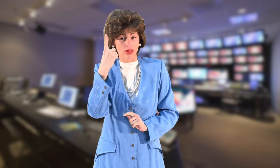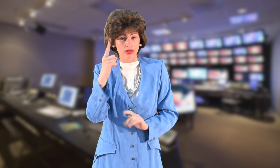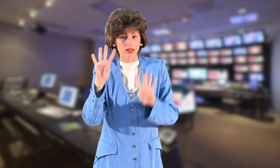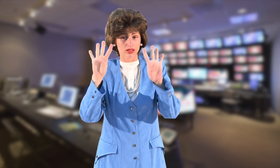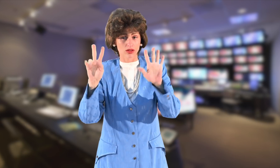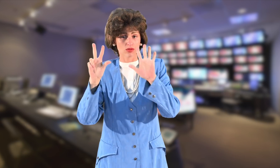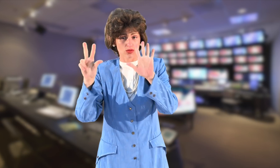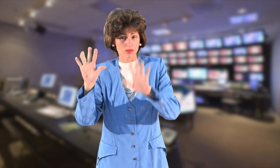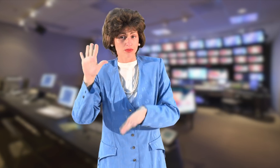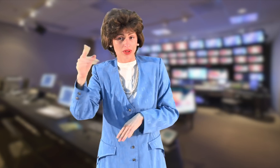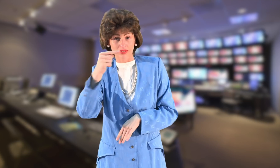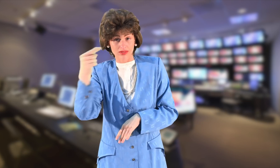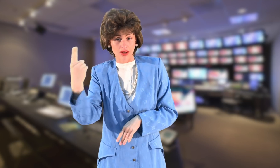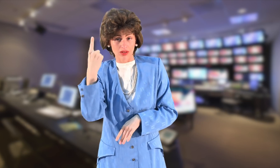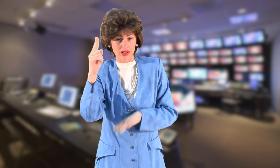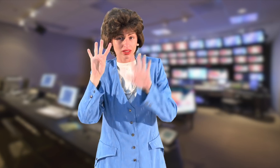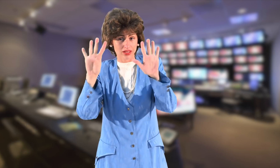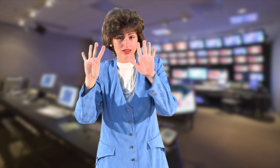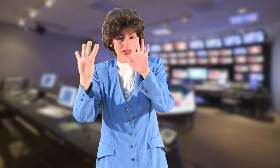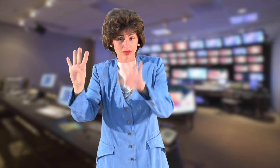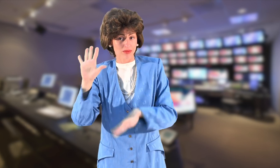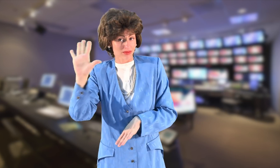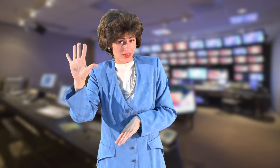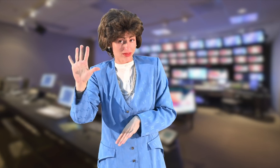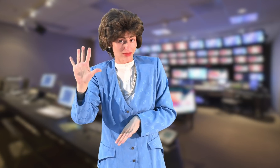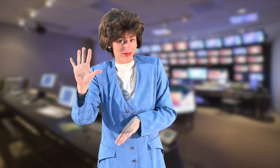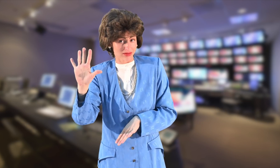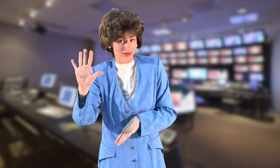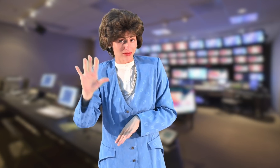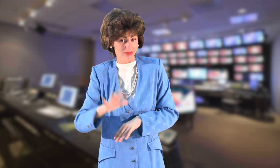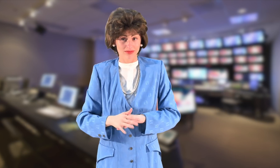It ran from 1985 to 1995.